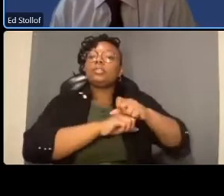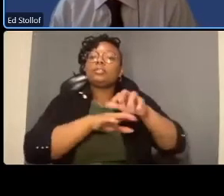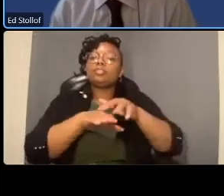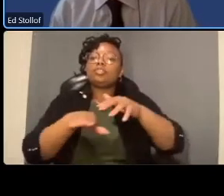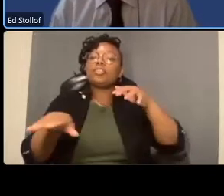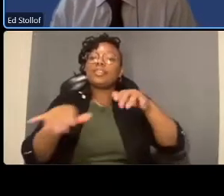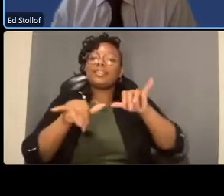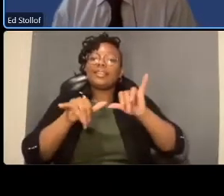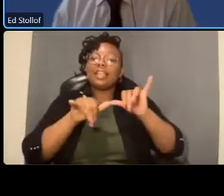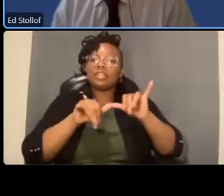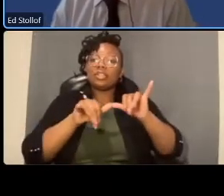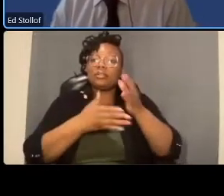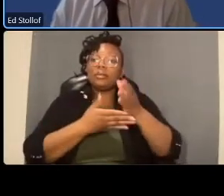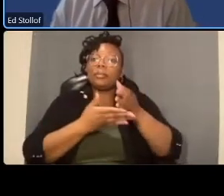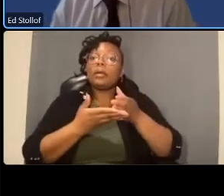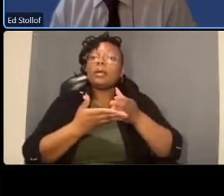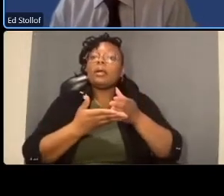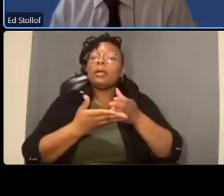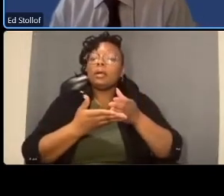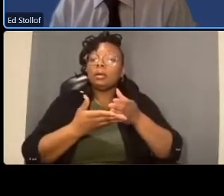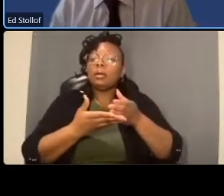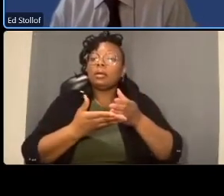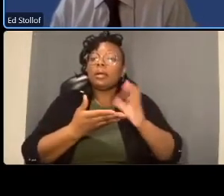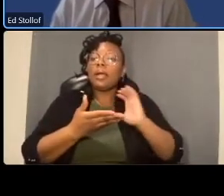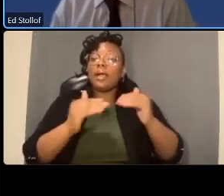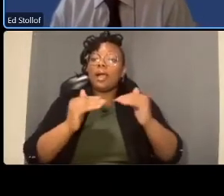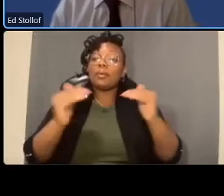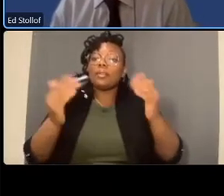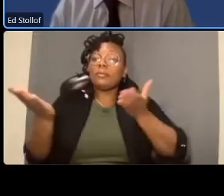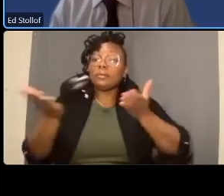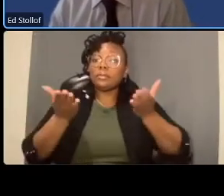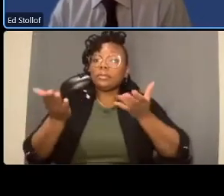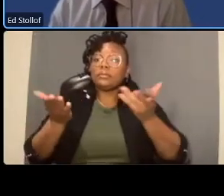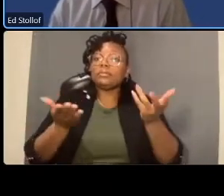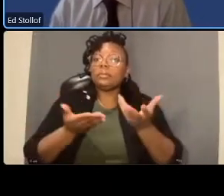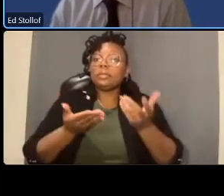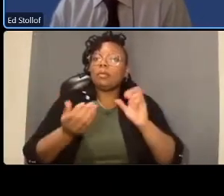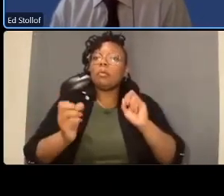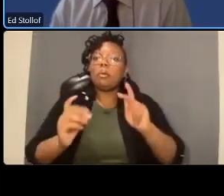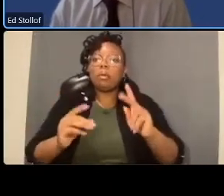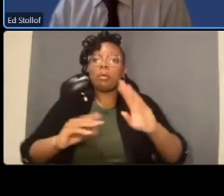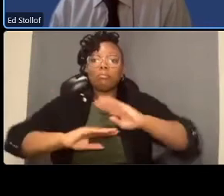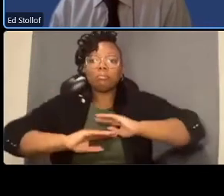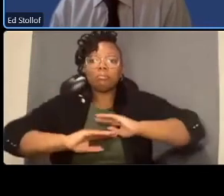okay or all of the intersections we looked at 44 intersections in the carter